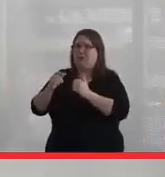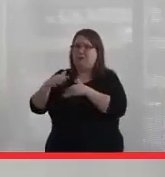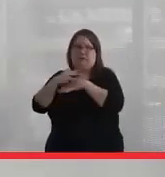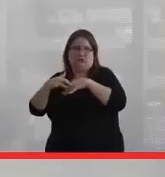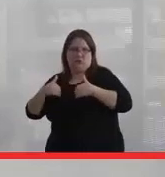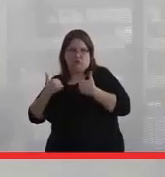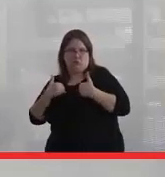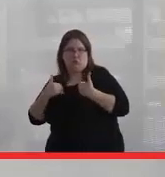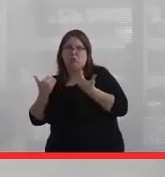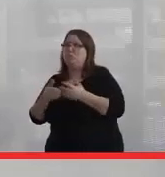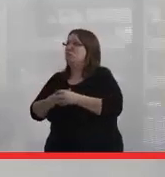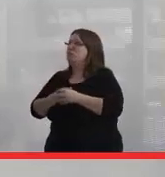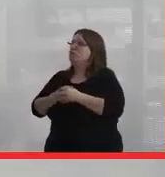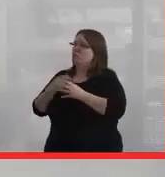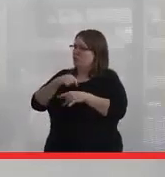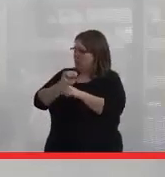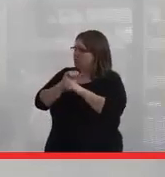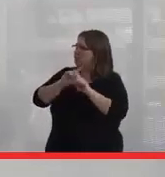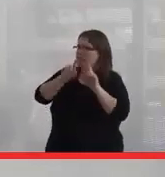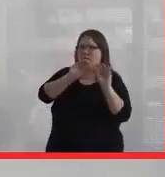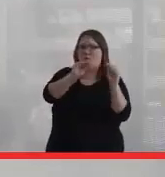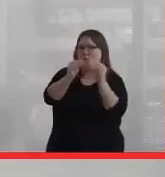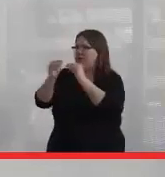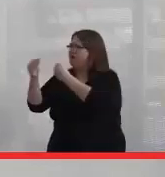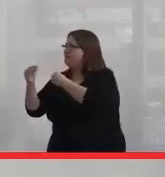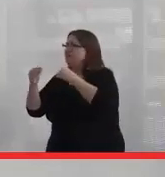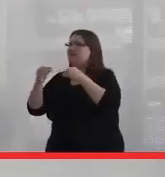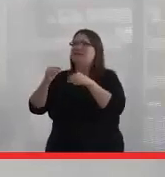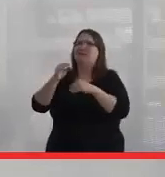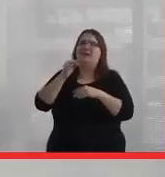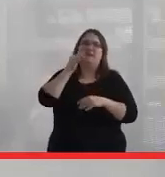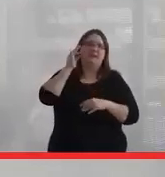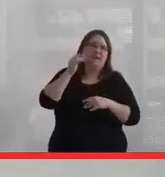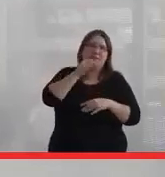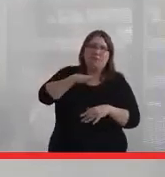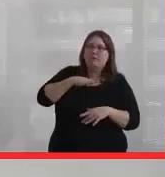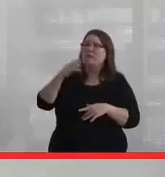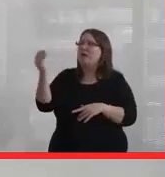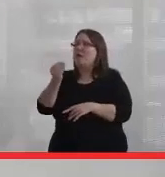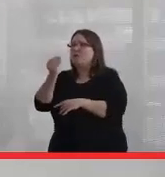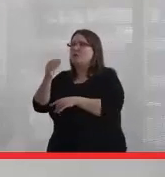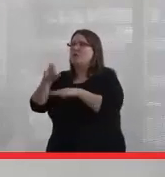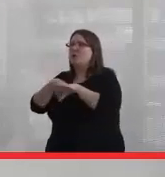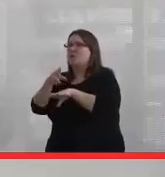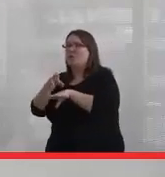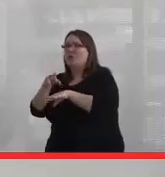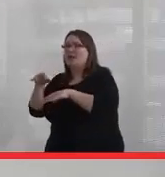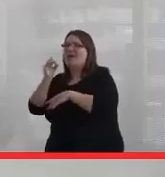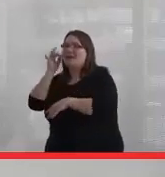And we worked with different organizations, Native women, but also Ontario Native Counselling Association.